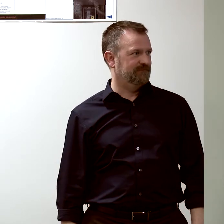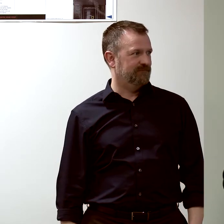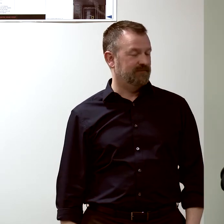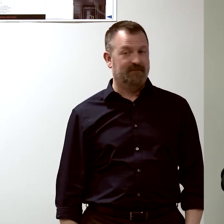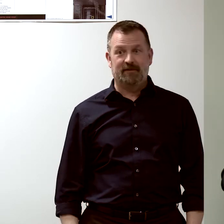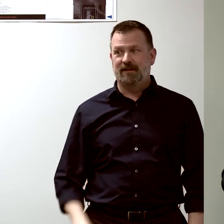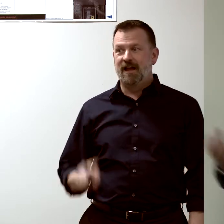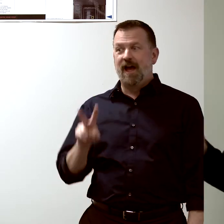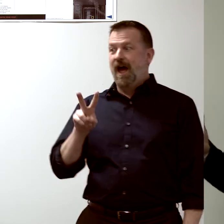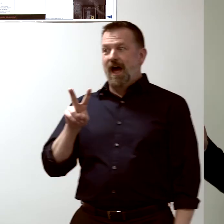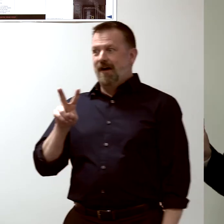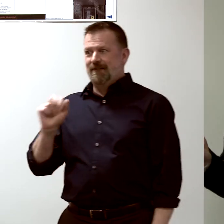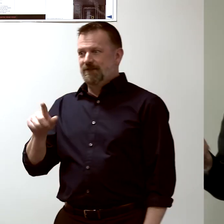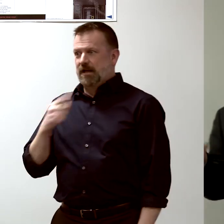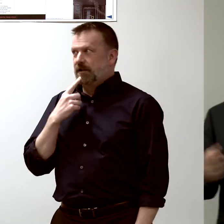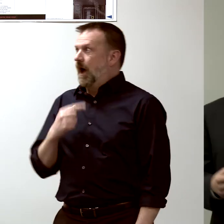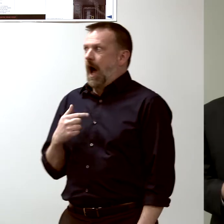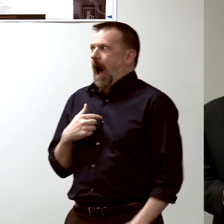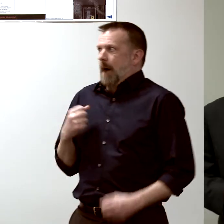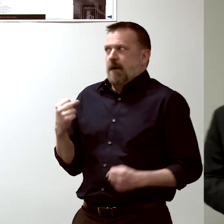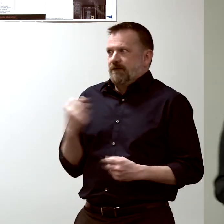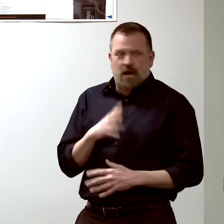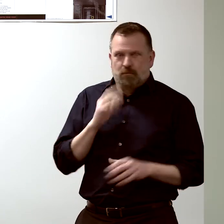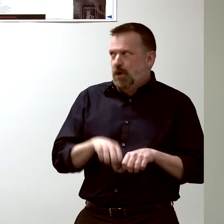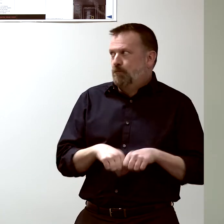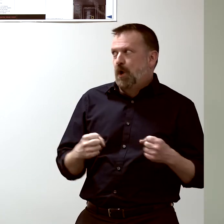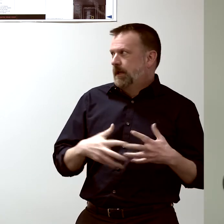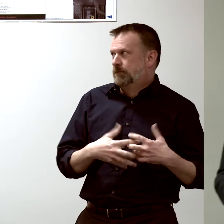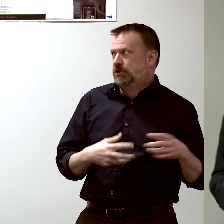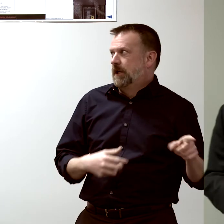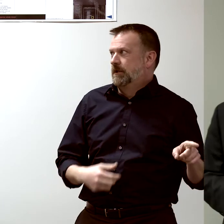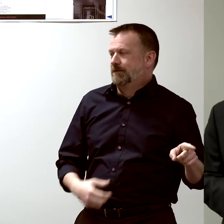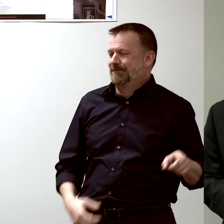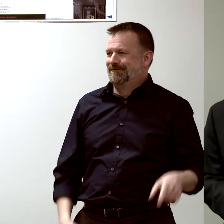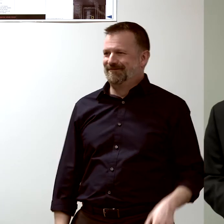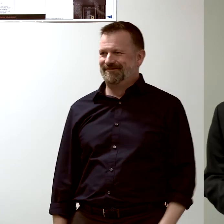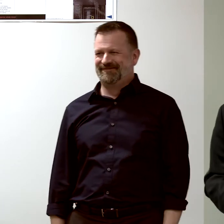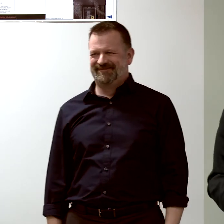which Val was terrified she was gonna break when she first started.